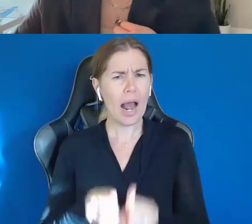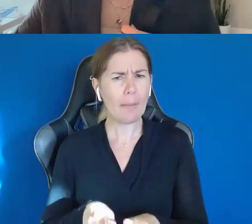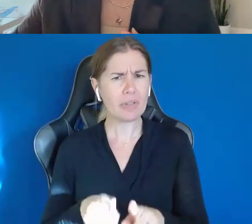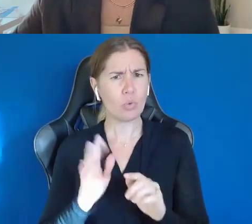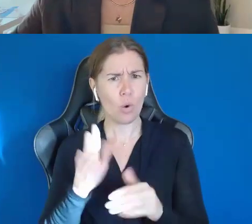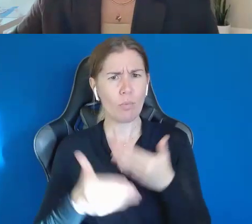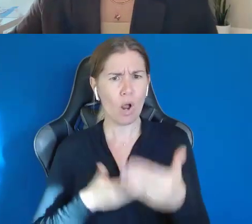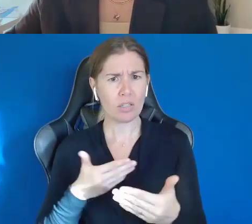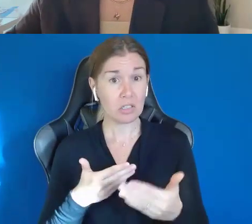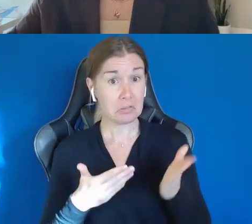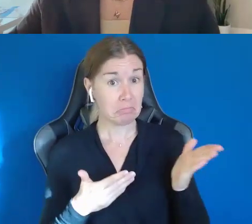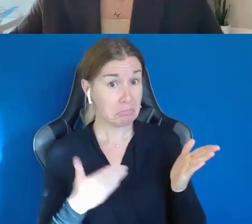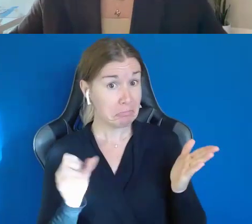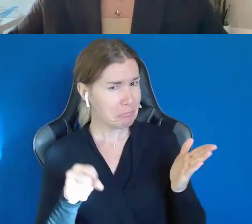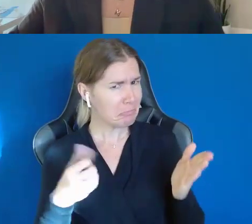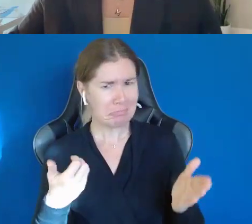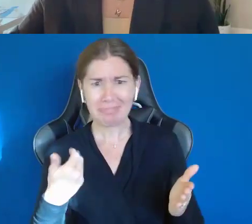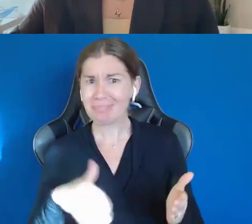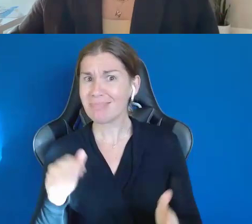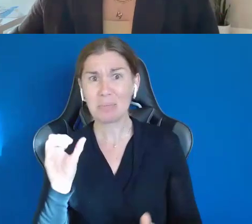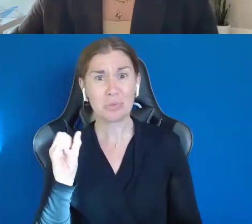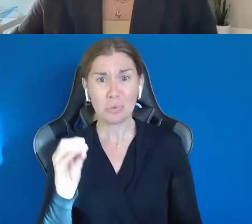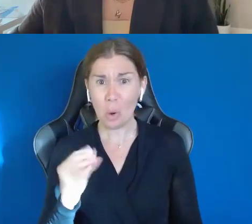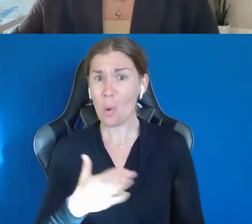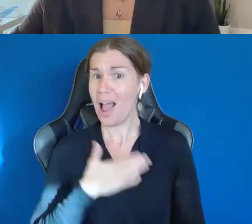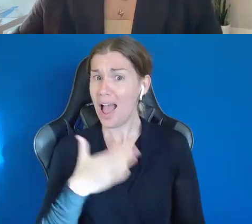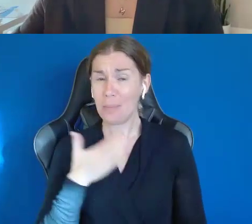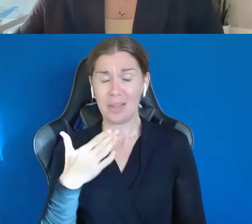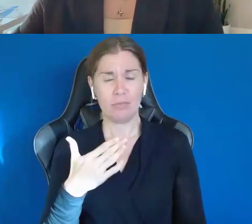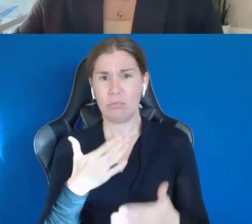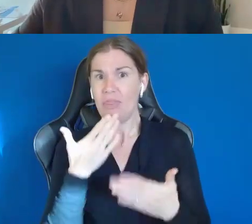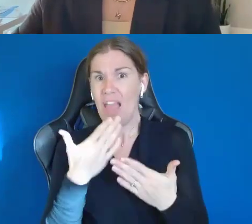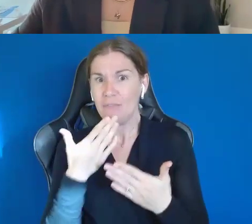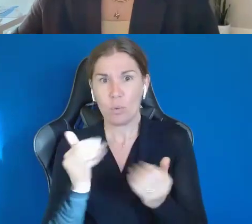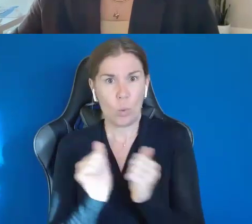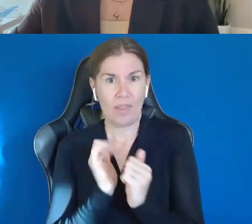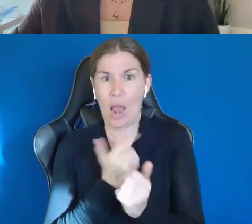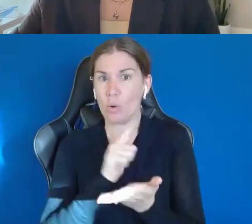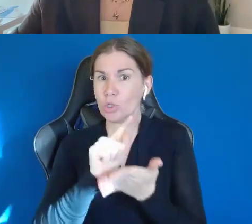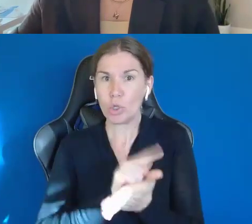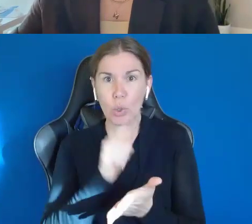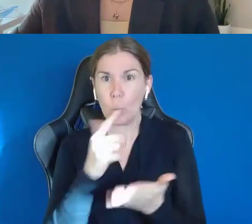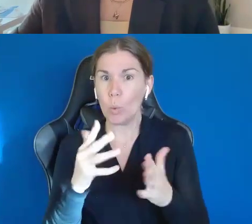Sure. I am so thankful for Alex Gill, who is our attorney, and he kind of guided us through that.